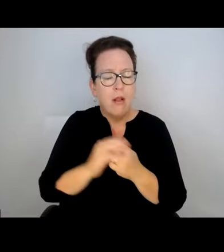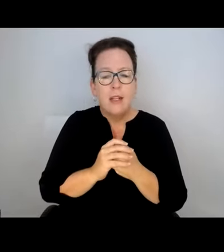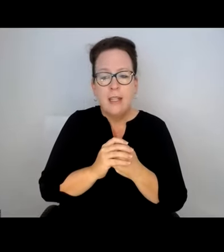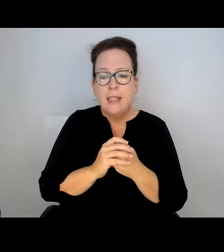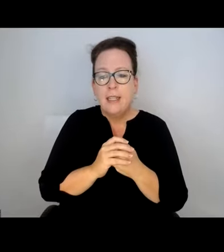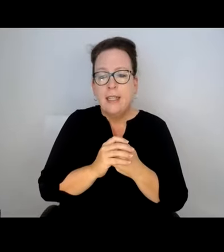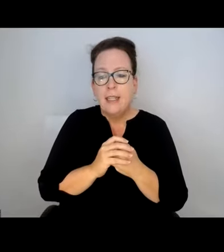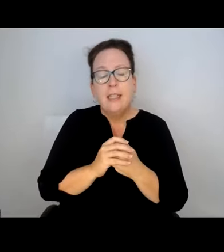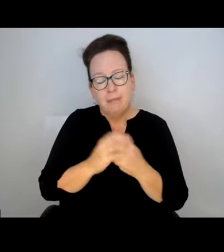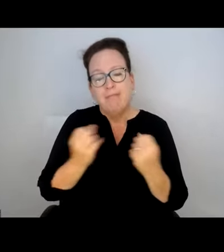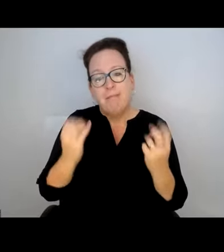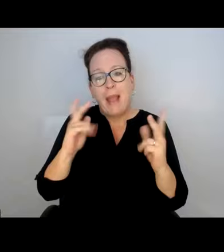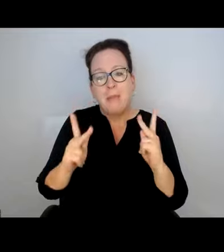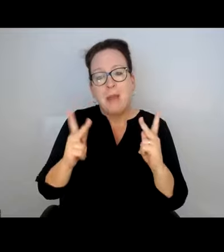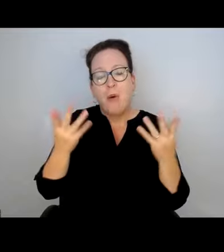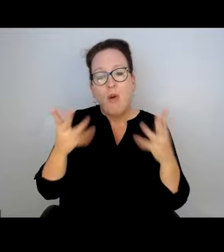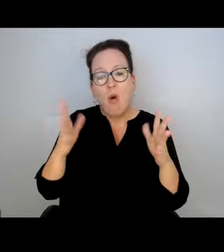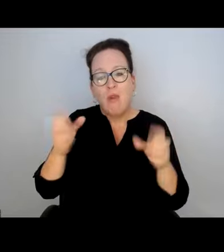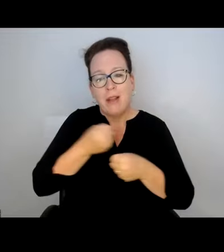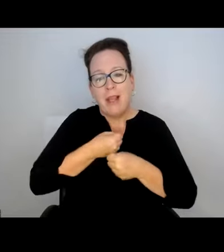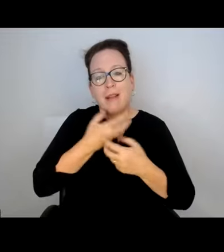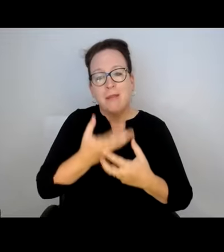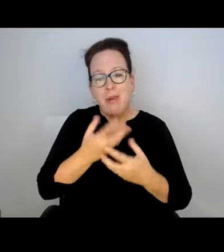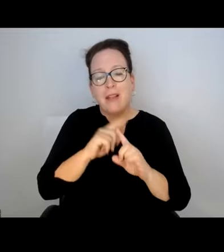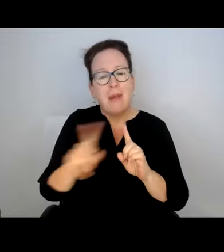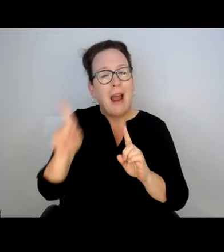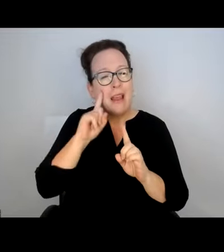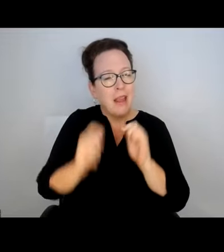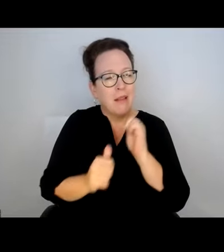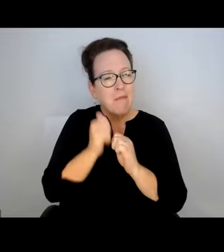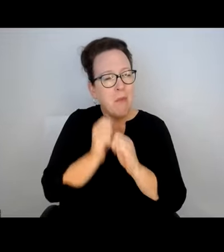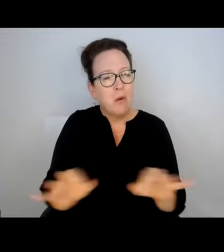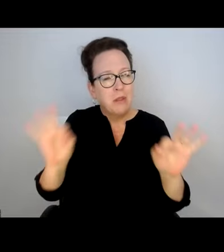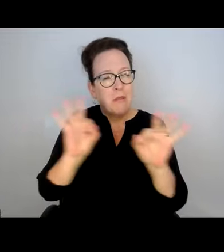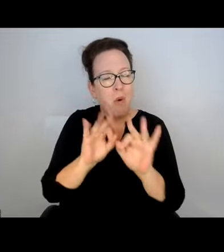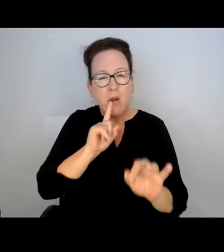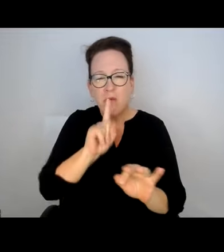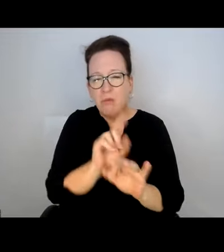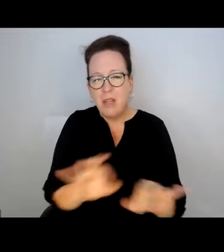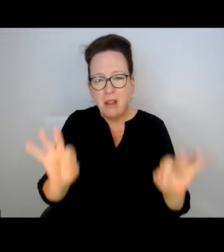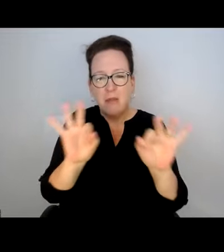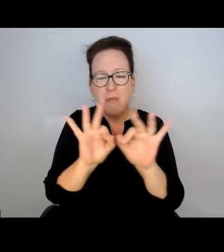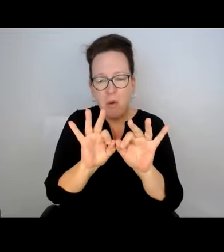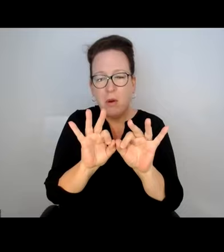POINT ON SNOW REMOVAL. IT IS KIND OF BEEN EXPRESSED.